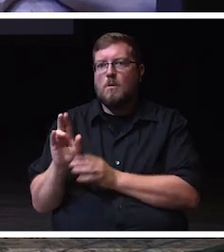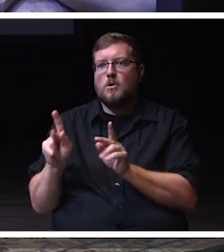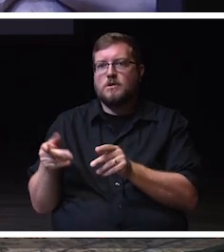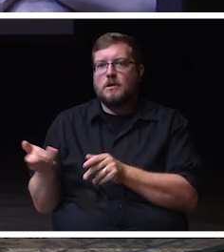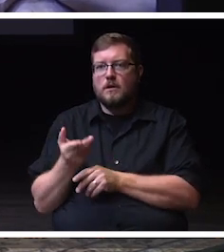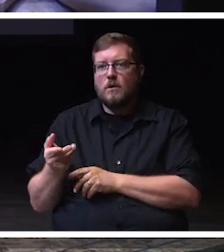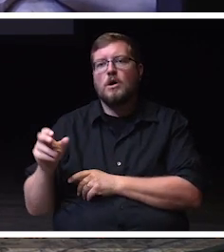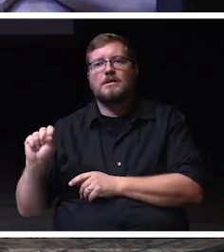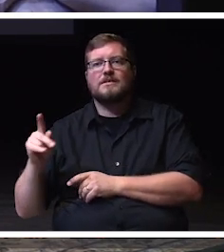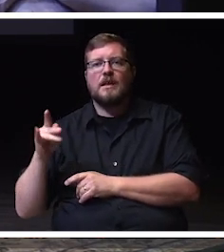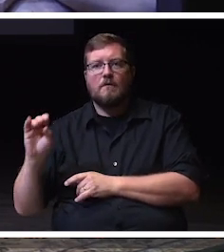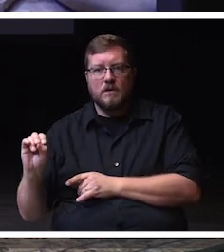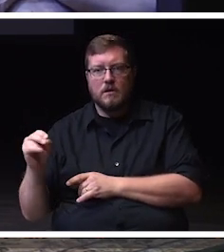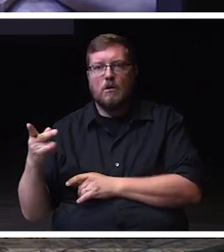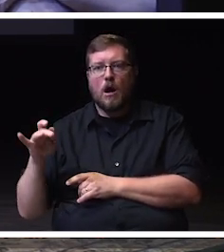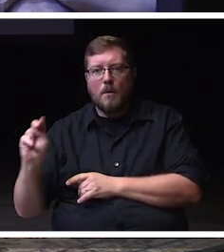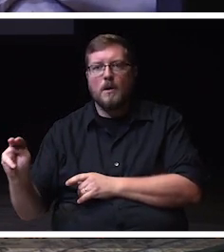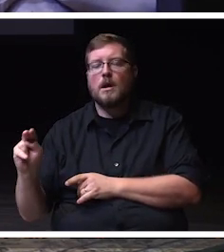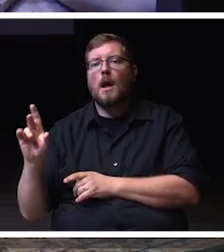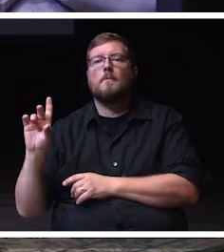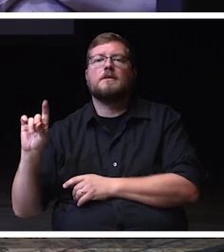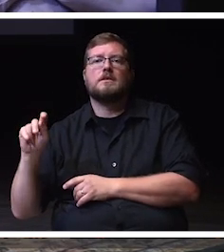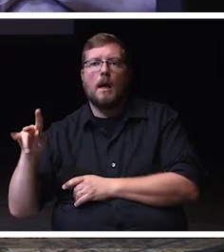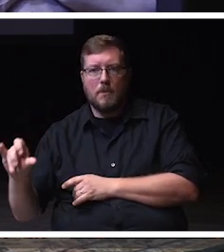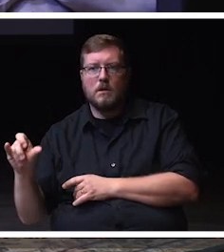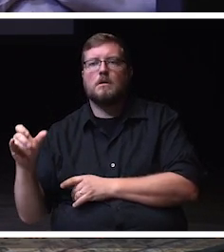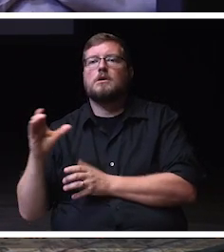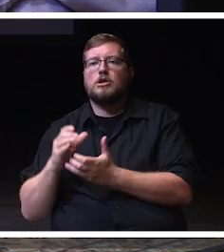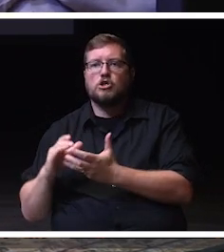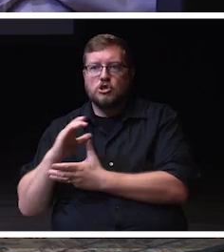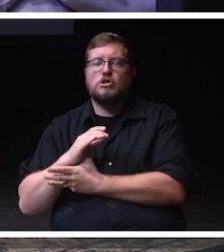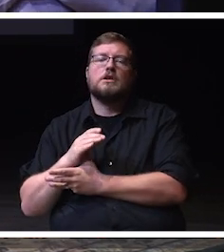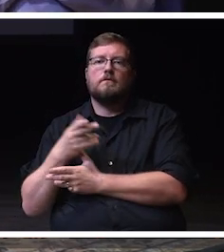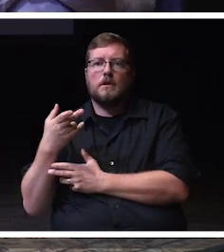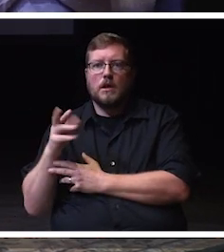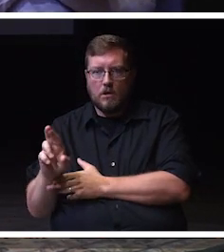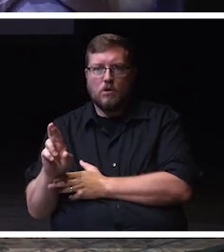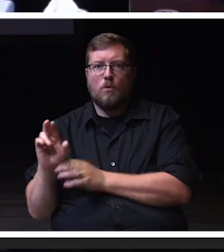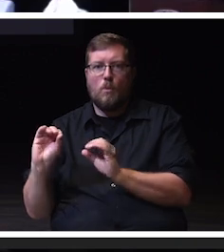I'm the Deputy Chief Human Resources Officer. All right.